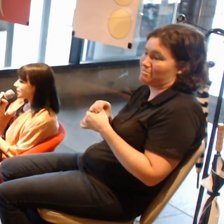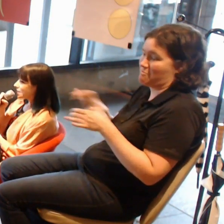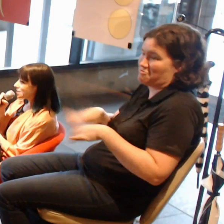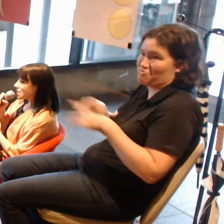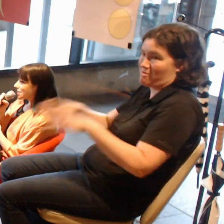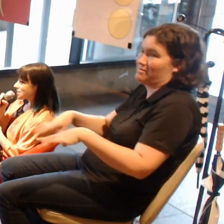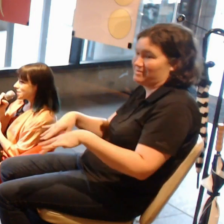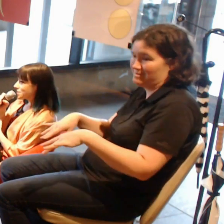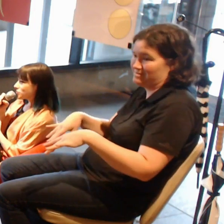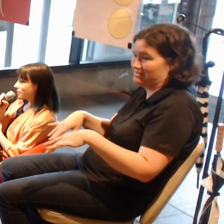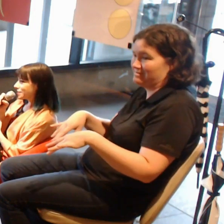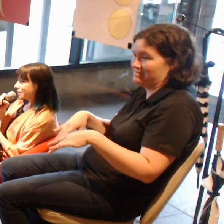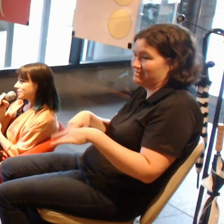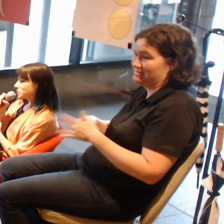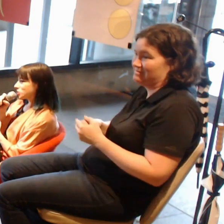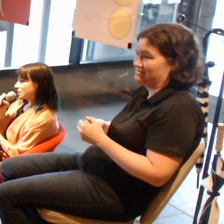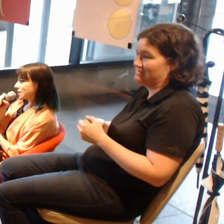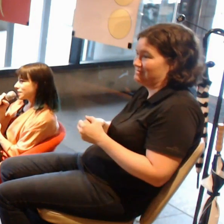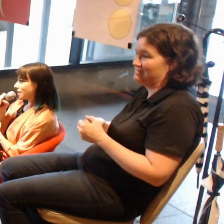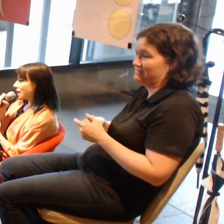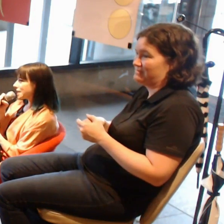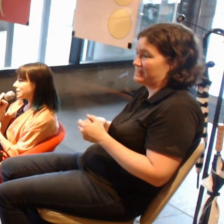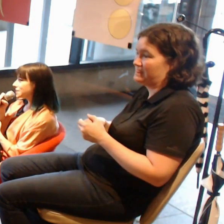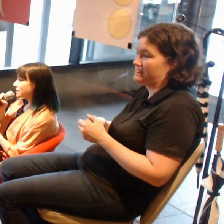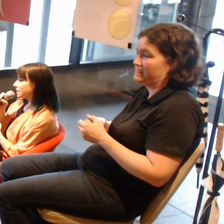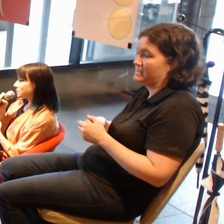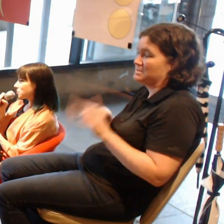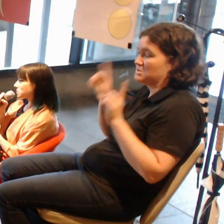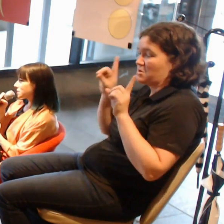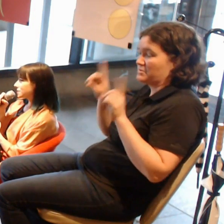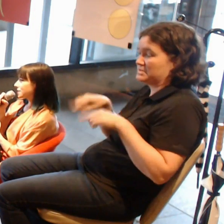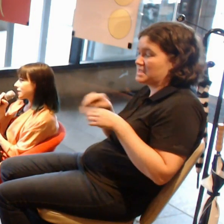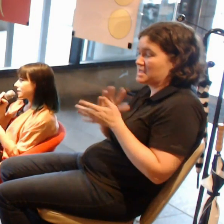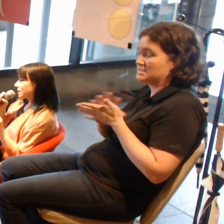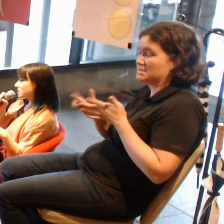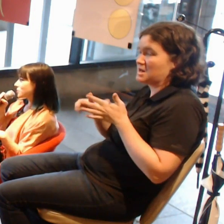It kickstars its travelling exhibition at Heide in Melbourne next November,